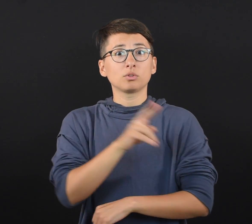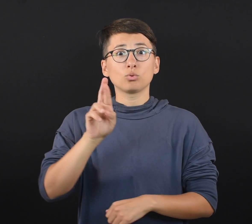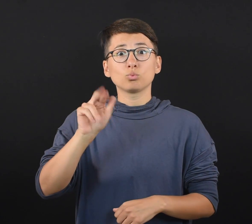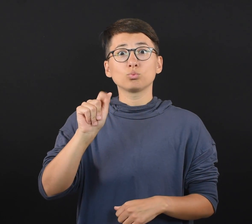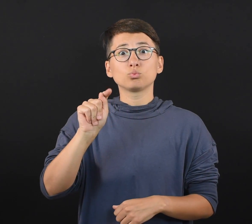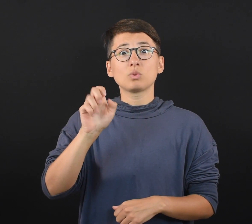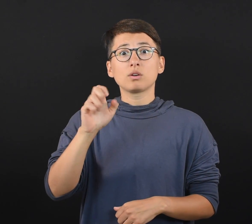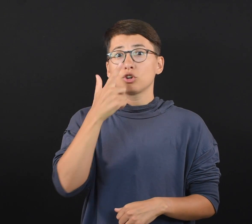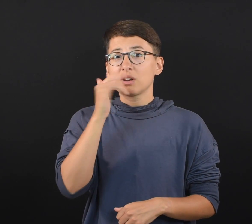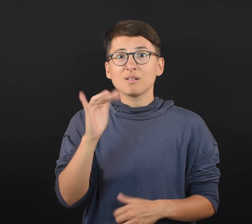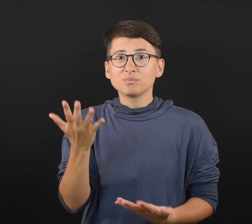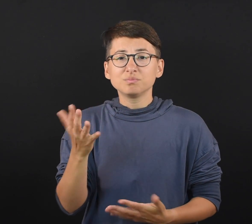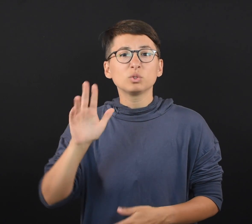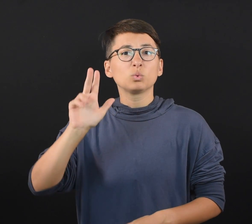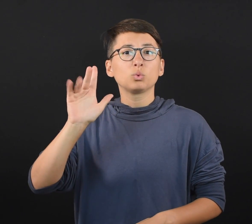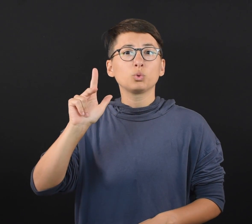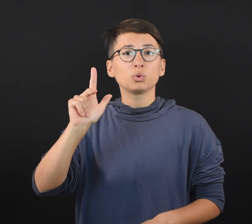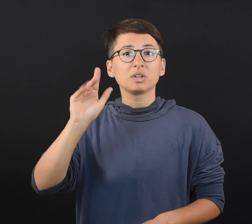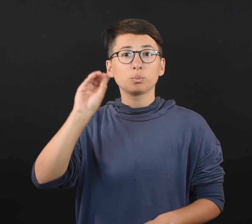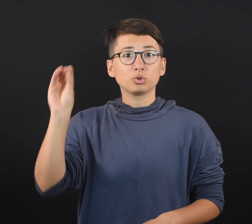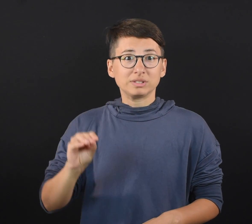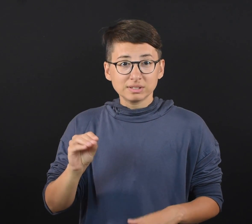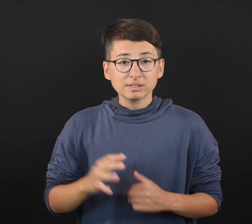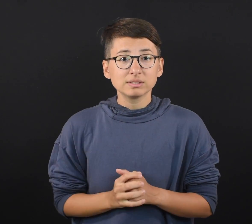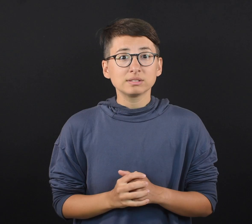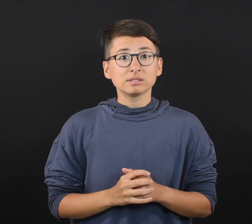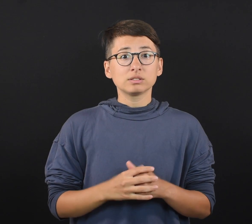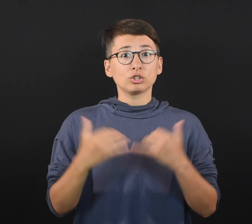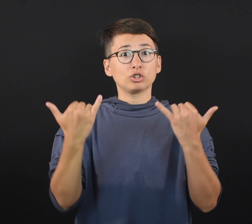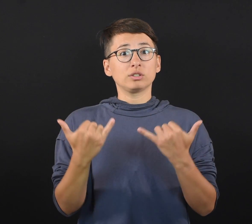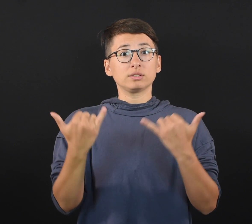bringing with it a 23% hospitalization rate.